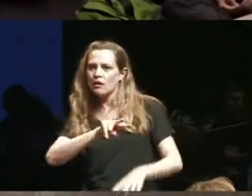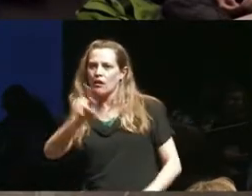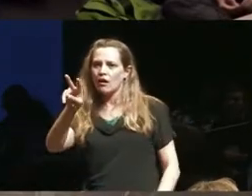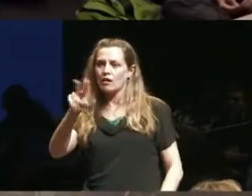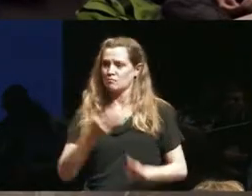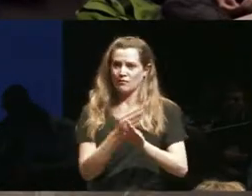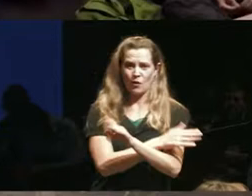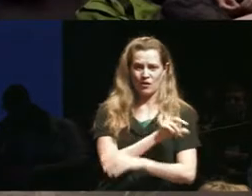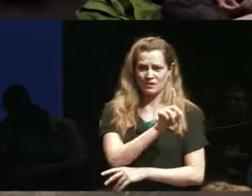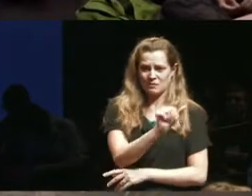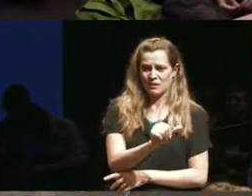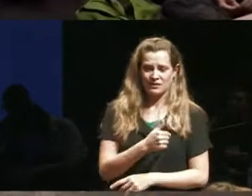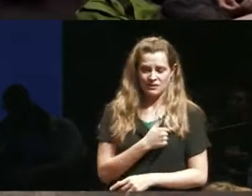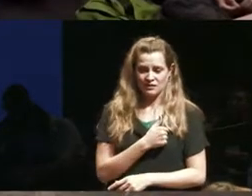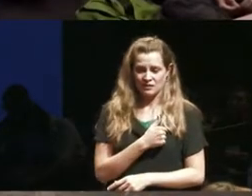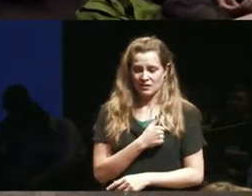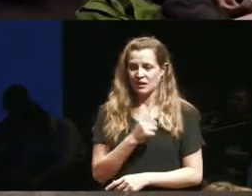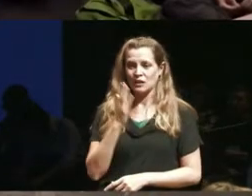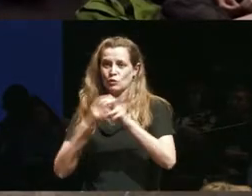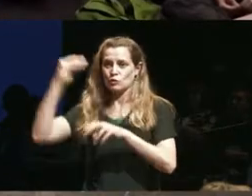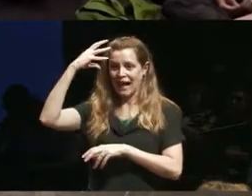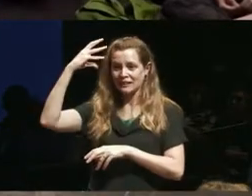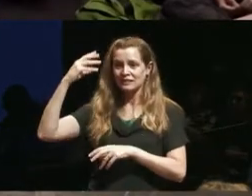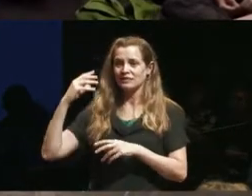had a disability I call it the Cirque de Soleil factor you know if put down my